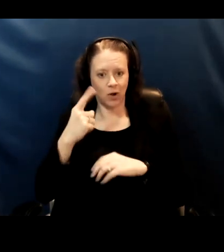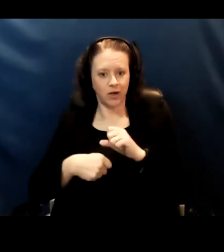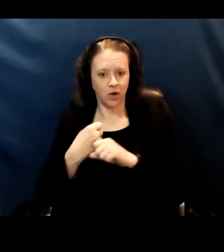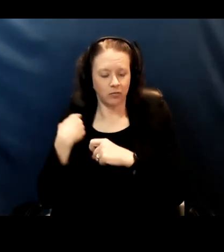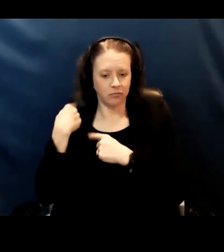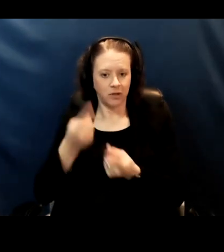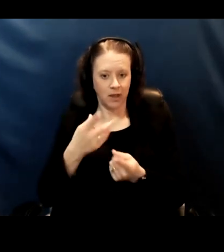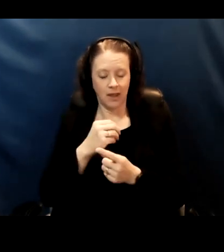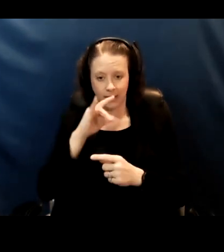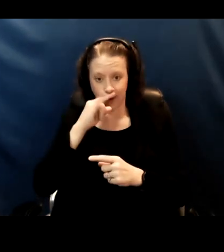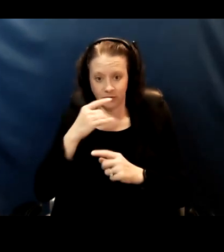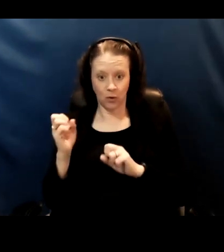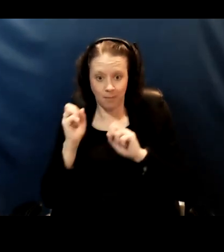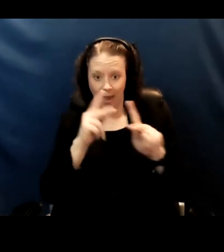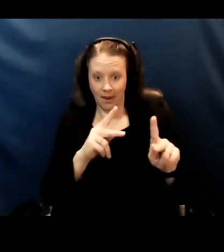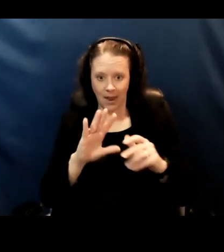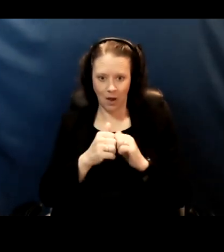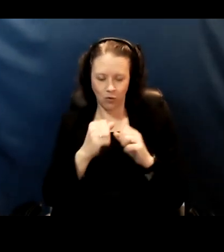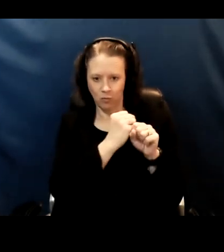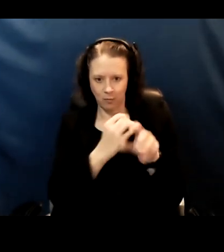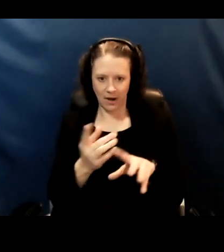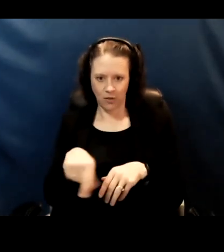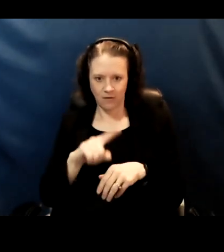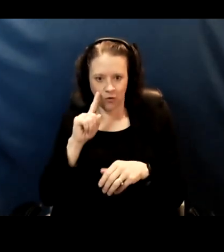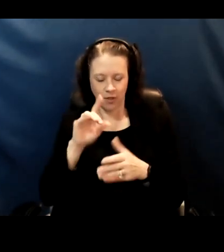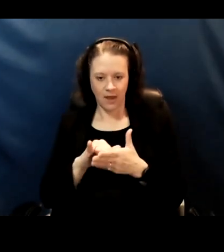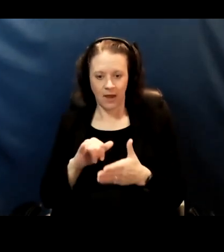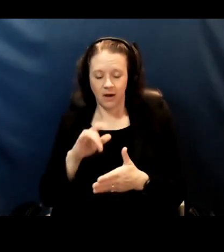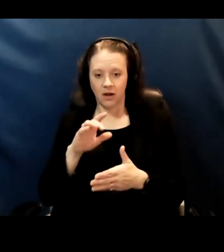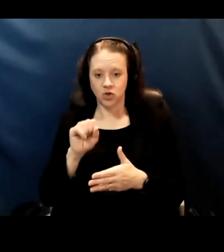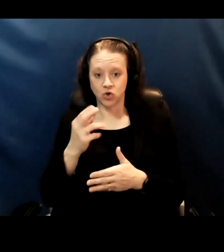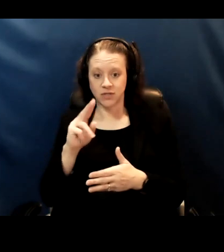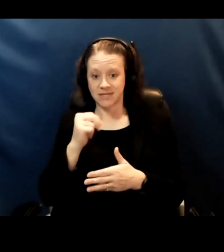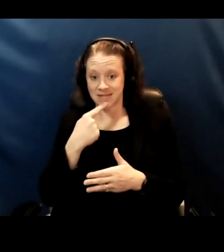and how to prepare them for that. And what I can say is we'll collect some resources